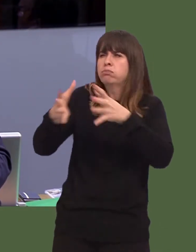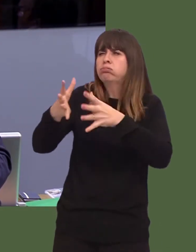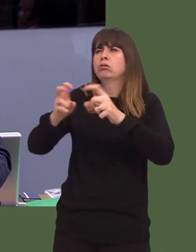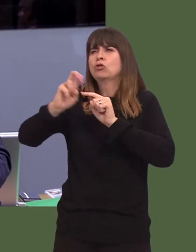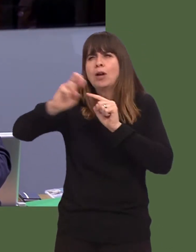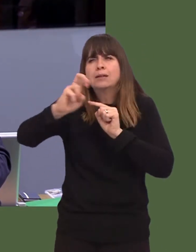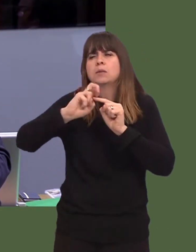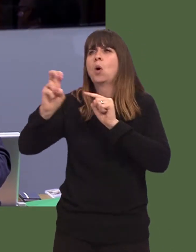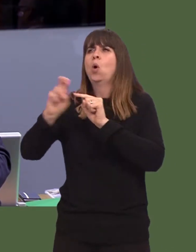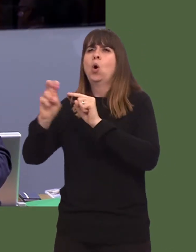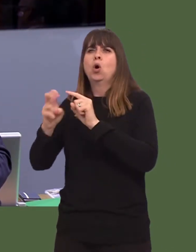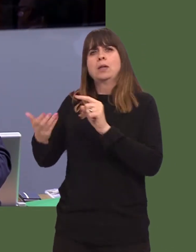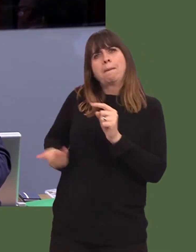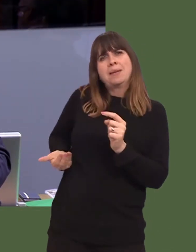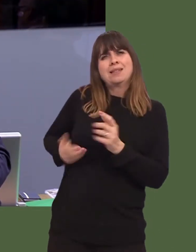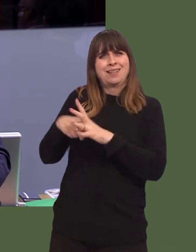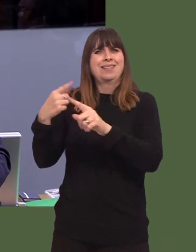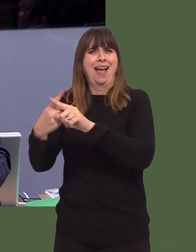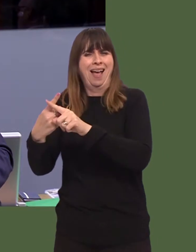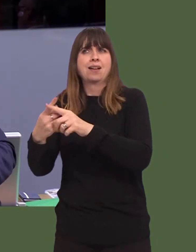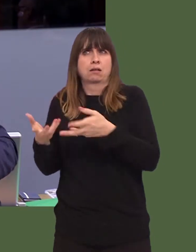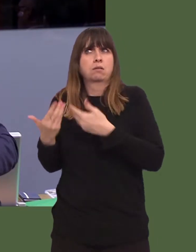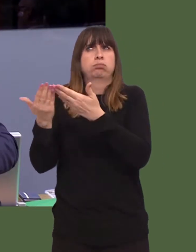there are issues around business ratesóbut on skills and transport, there would be a